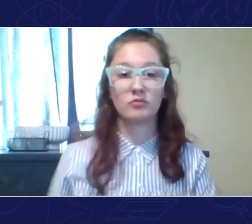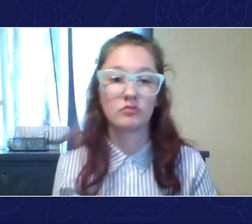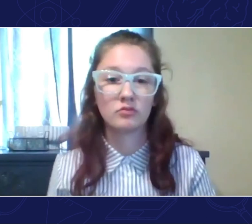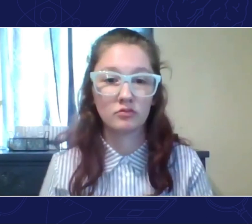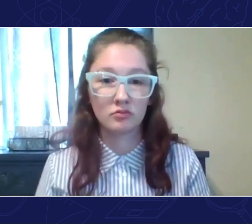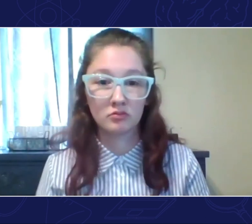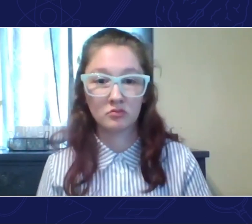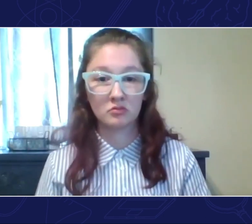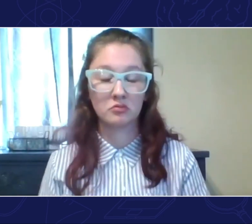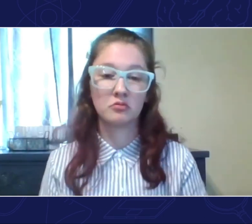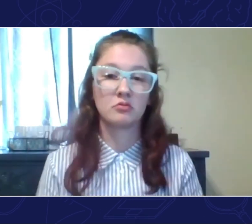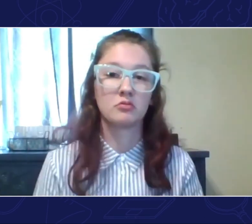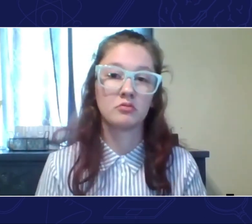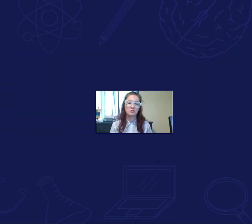in whatever they want to be in the future.